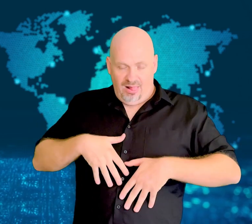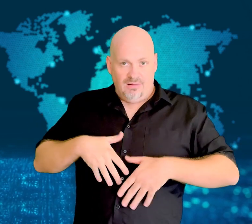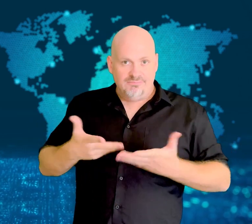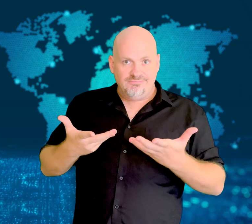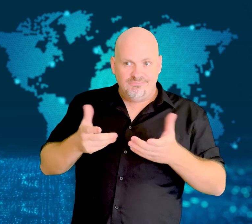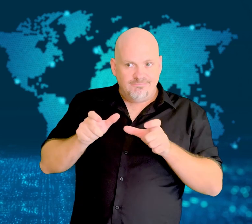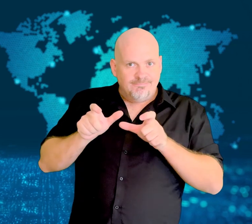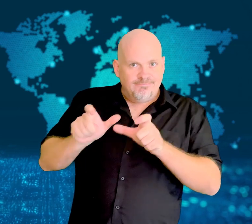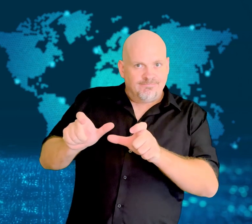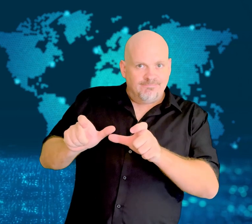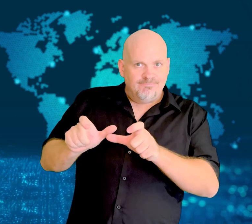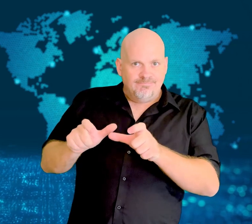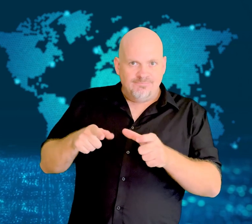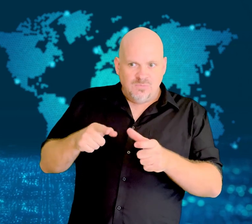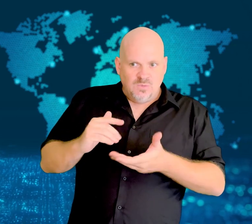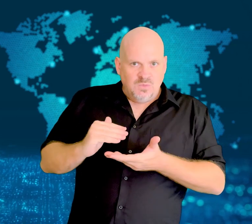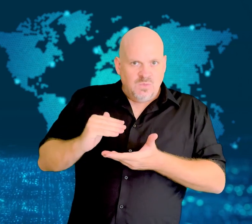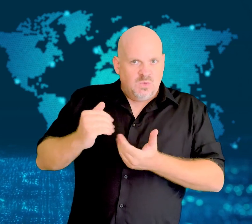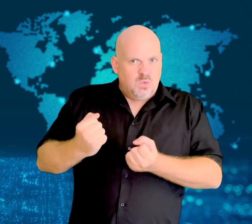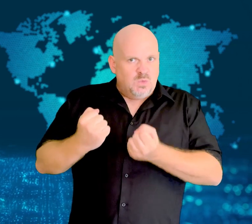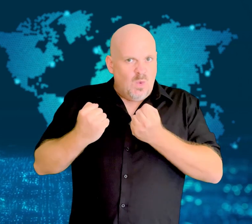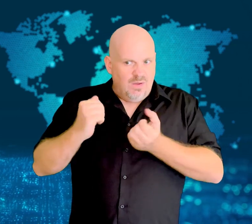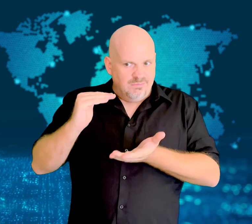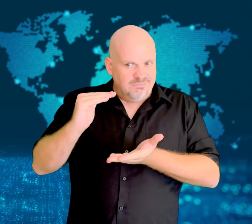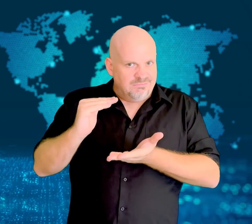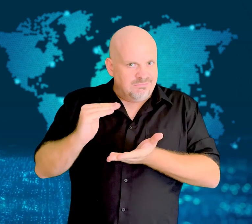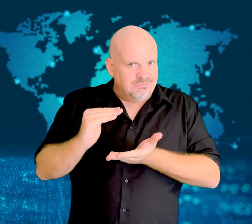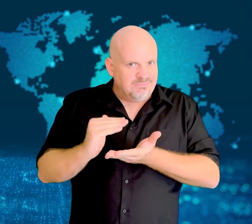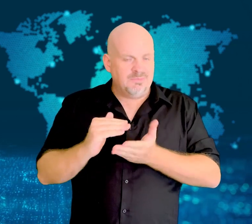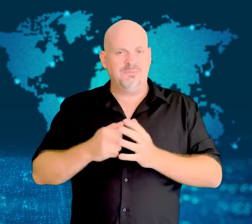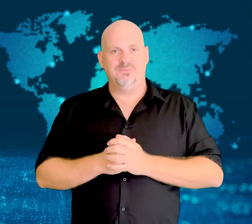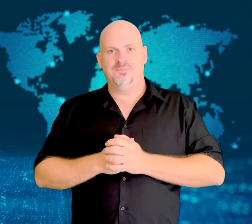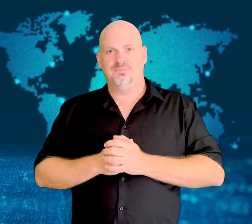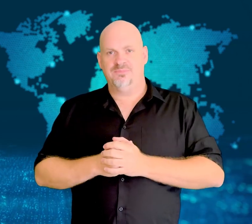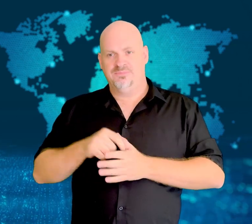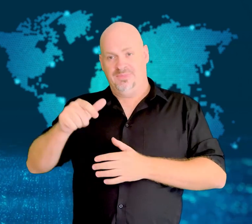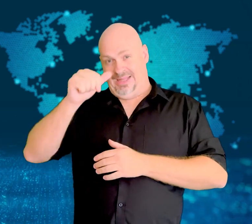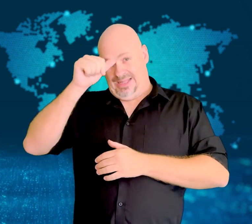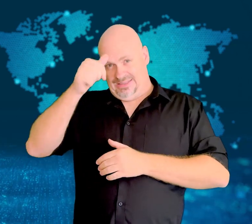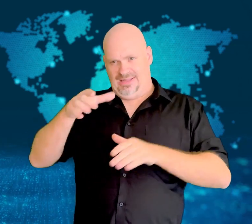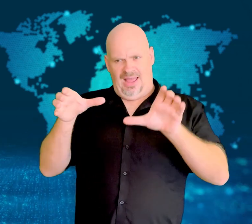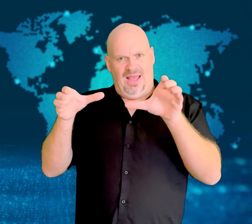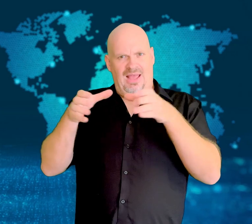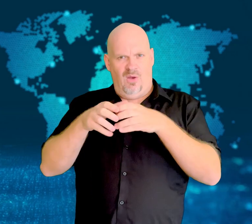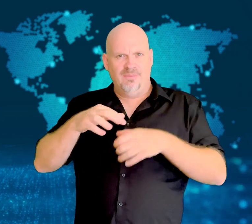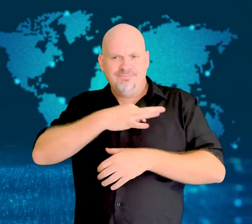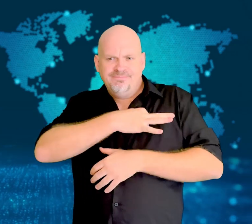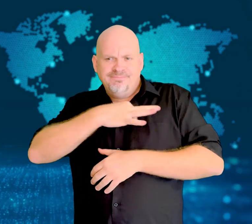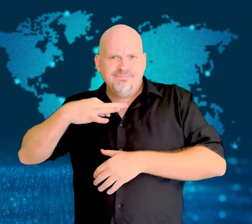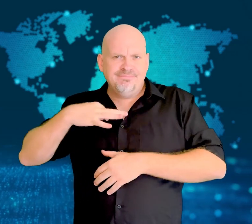an intestinal pathogen resulting from contaminated food.